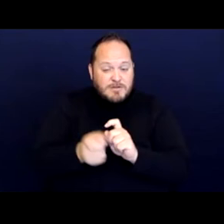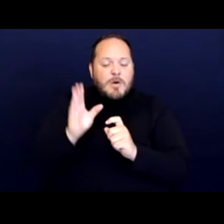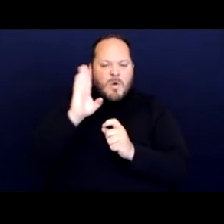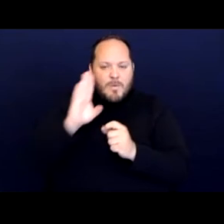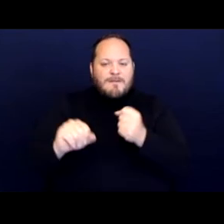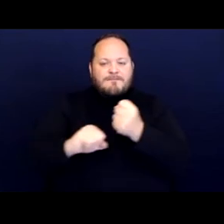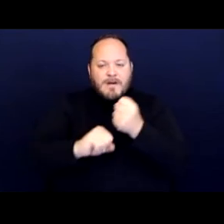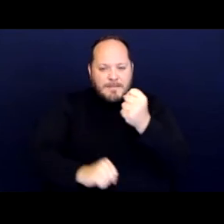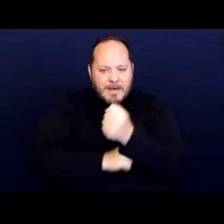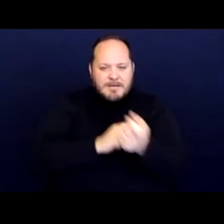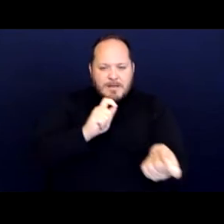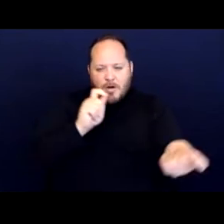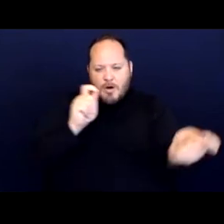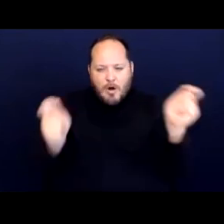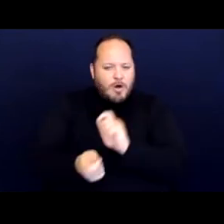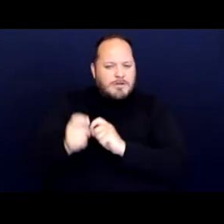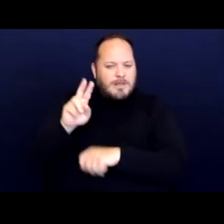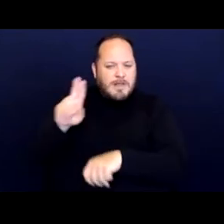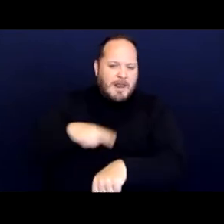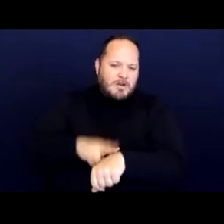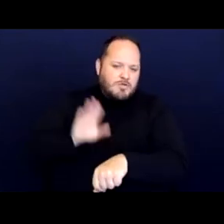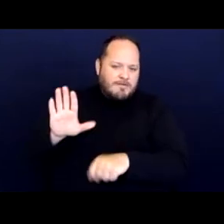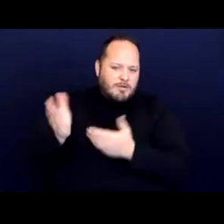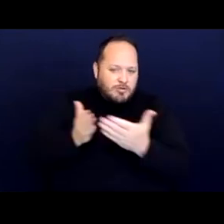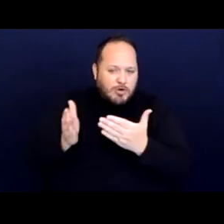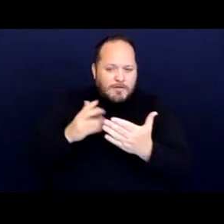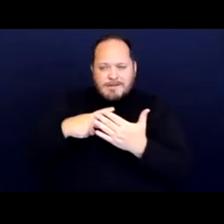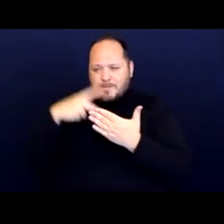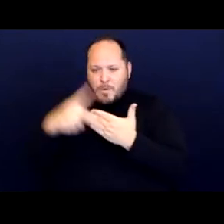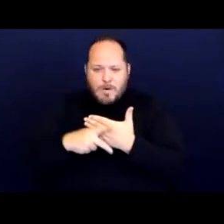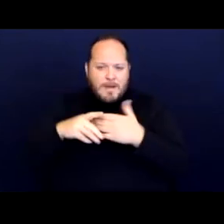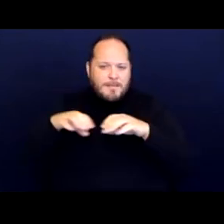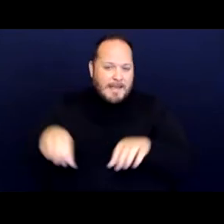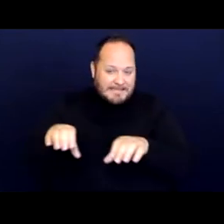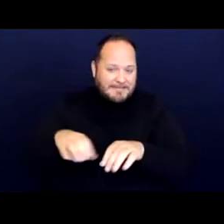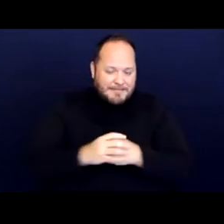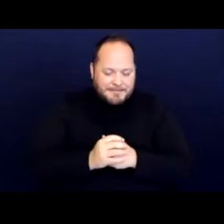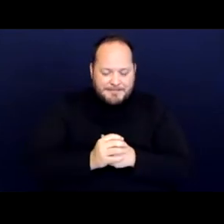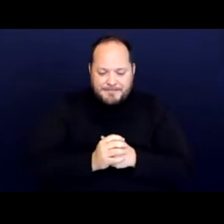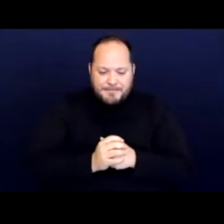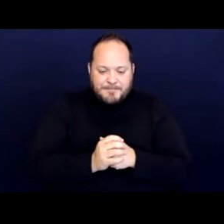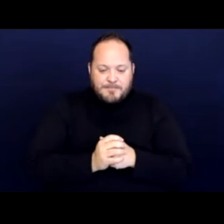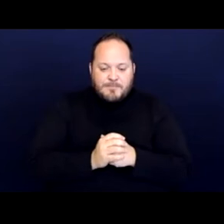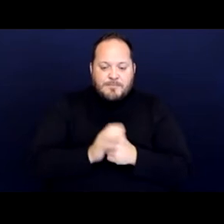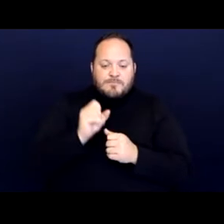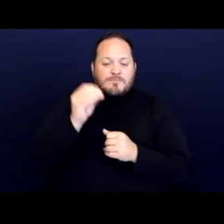alter the nature of the service program or activity. And so the concept of reasonable accommodations